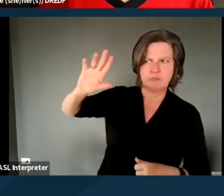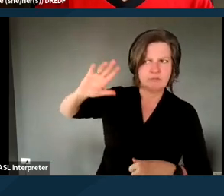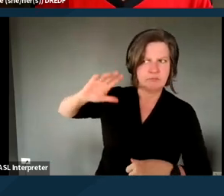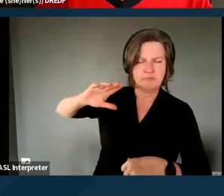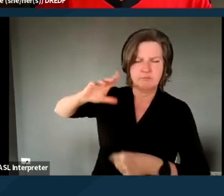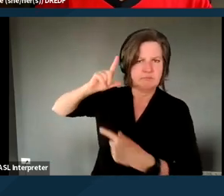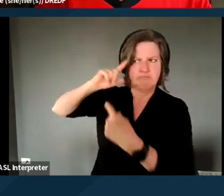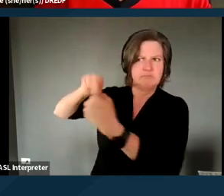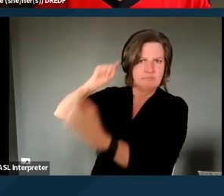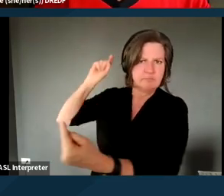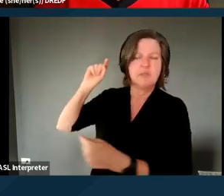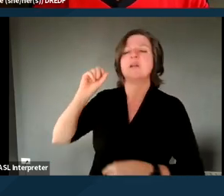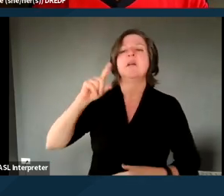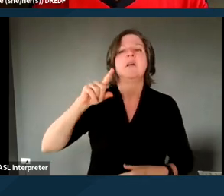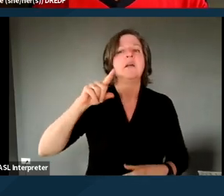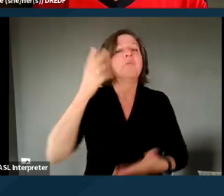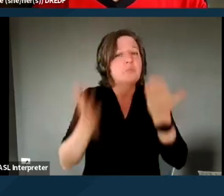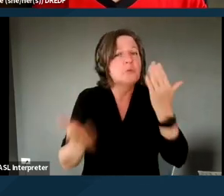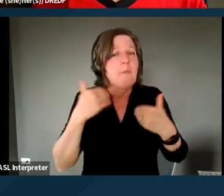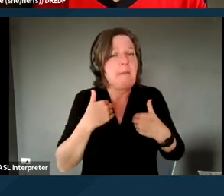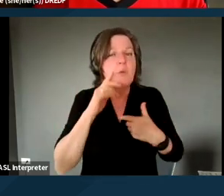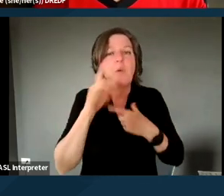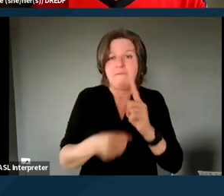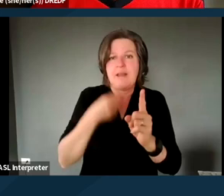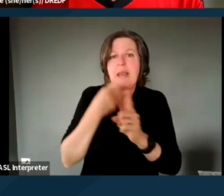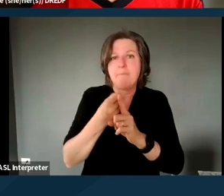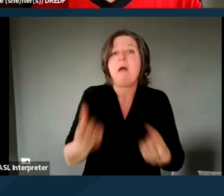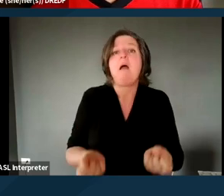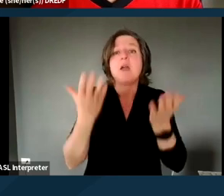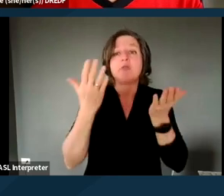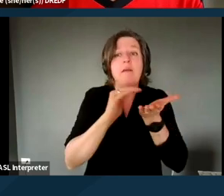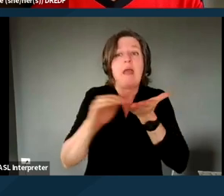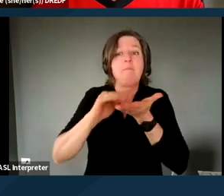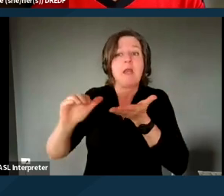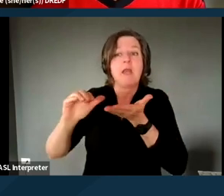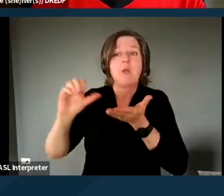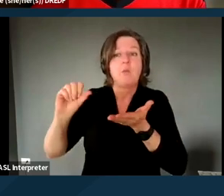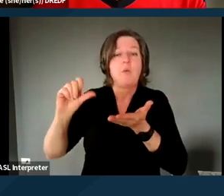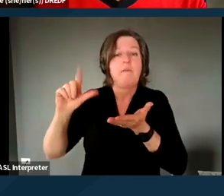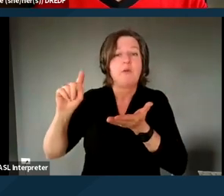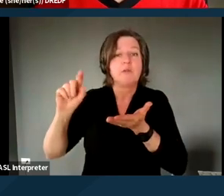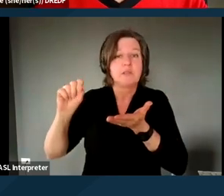So there can be an impact on things like the number of waiver slots that have been added, and there have been some additions.